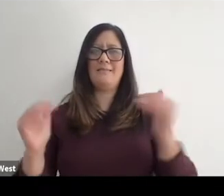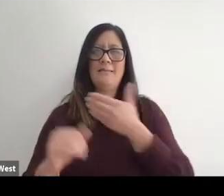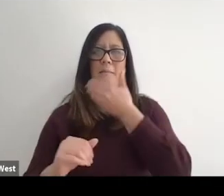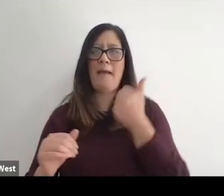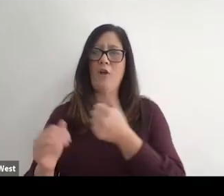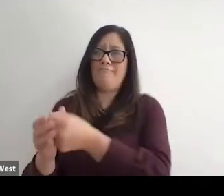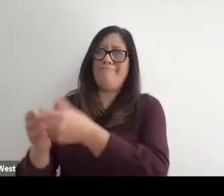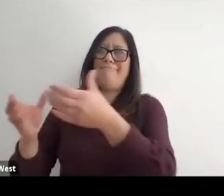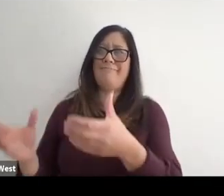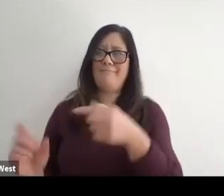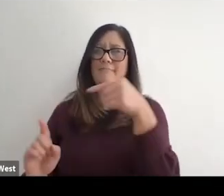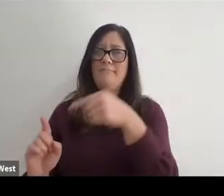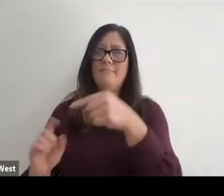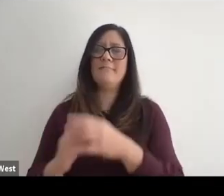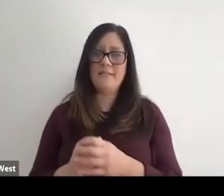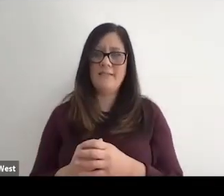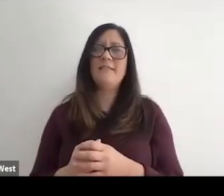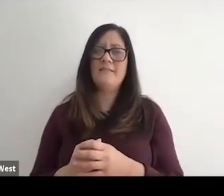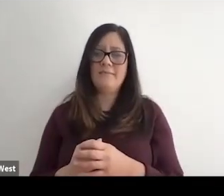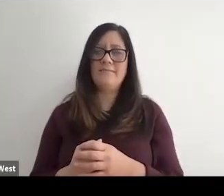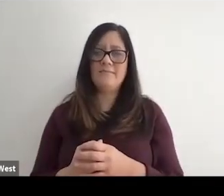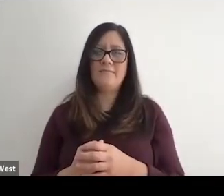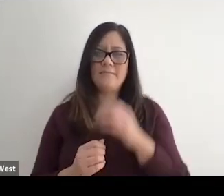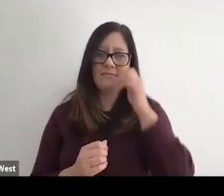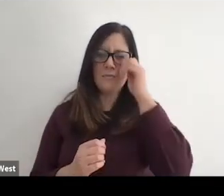that better build up and emphasize the mainstream programs more and